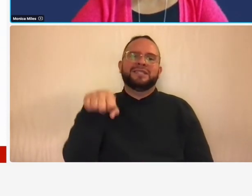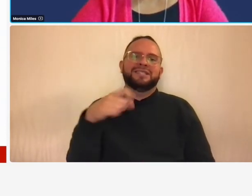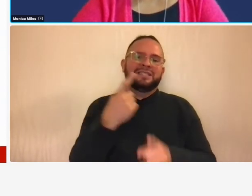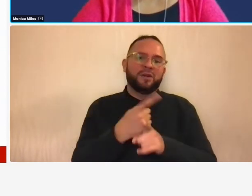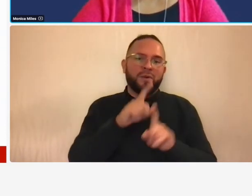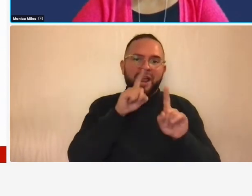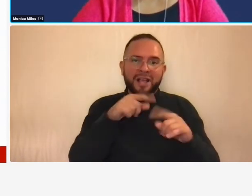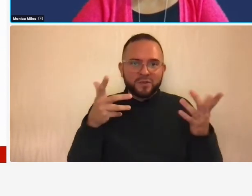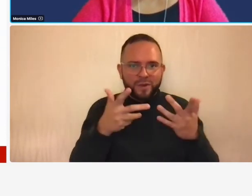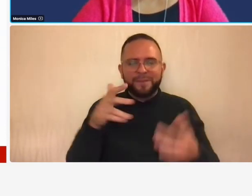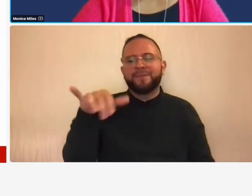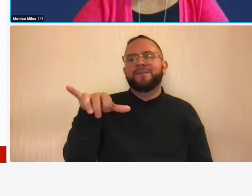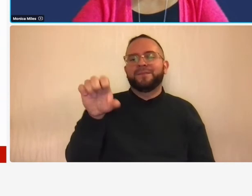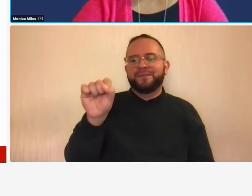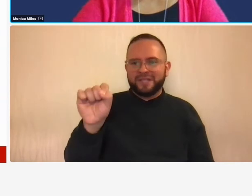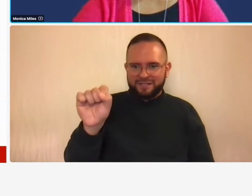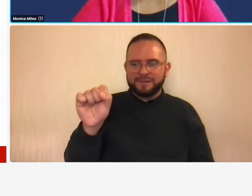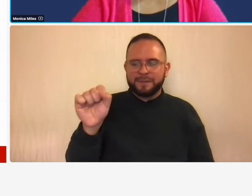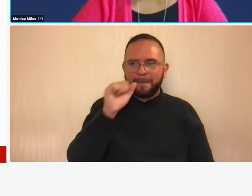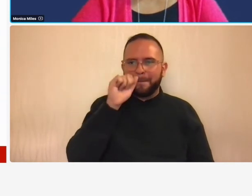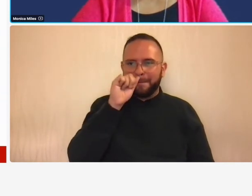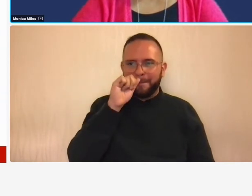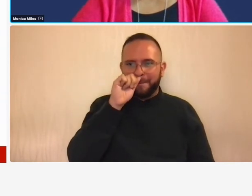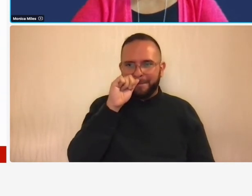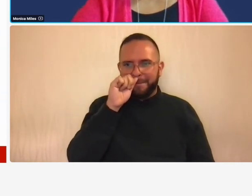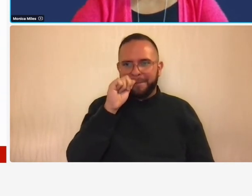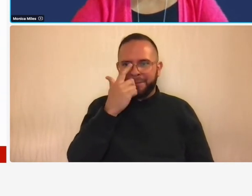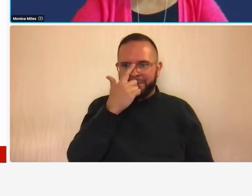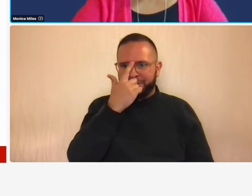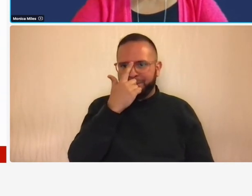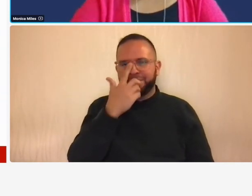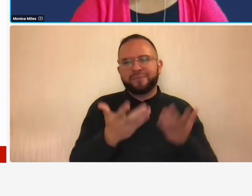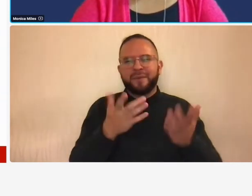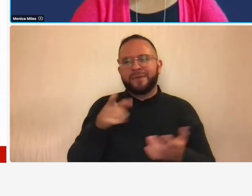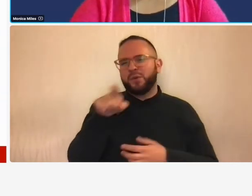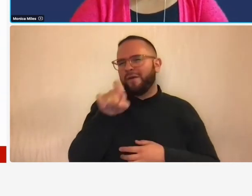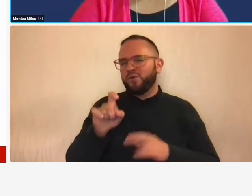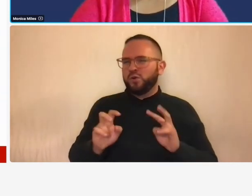talk about that because it may seem a little um you know you may need to digest that so costs will